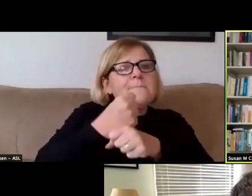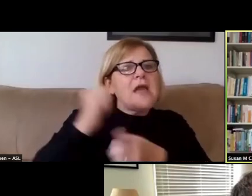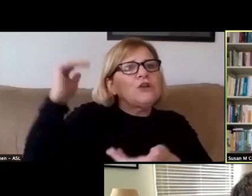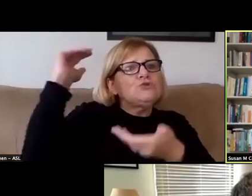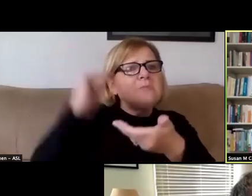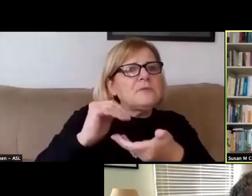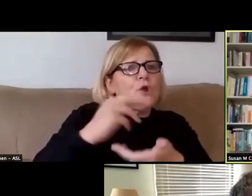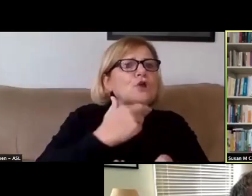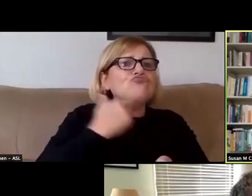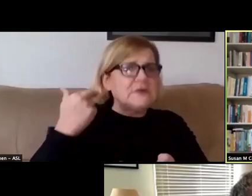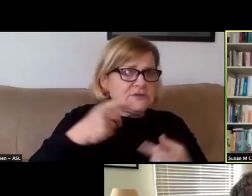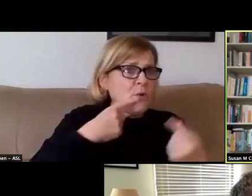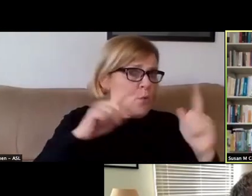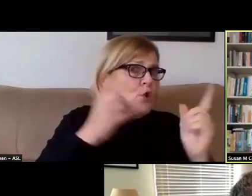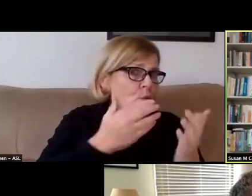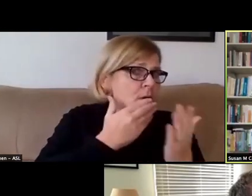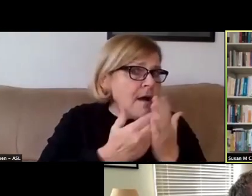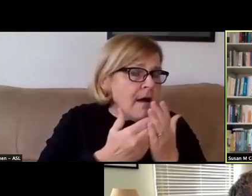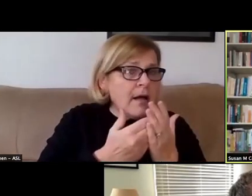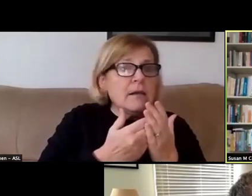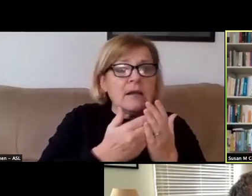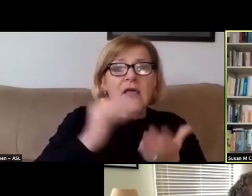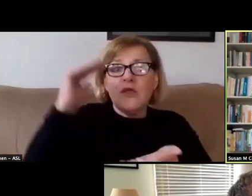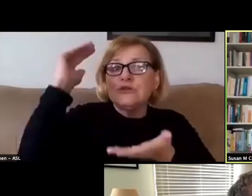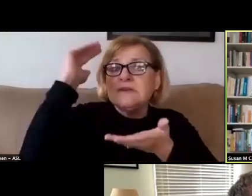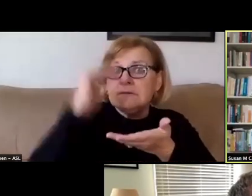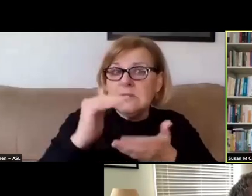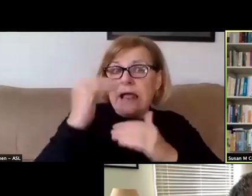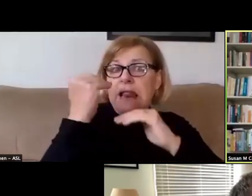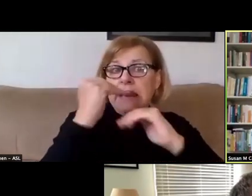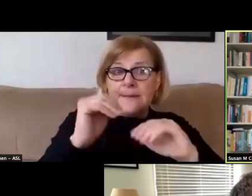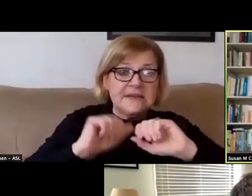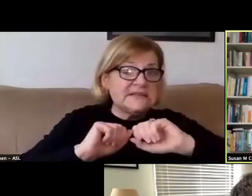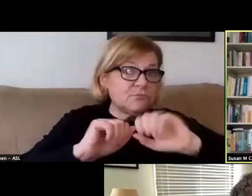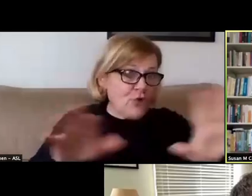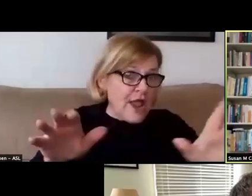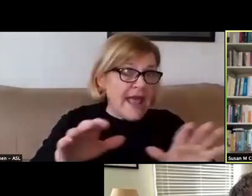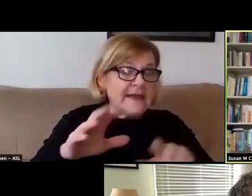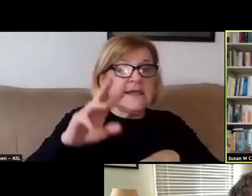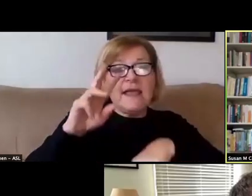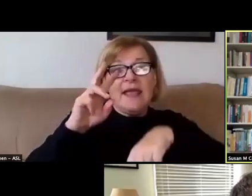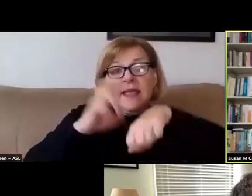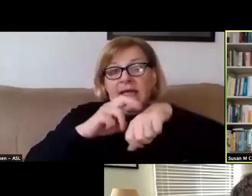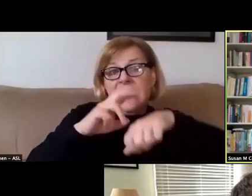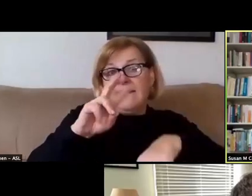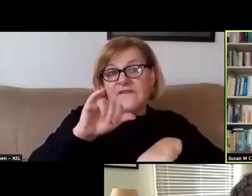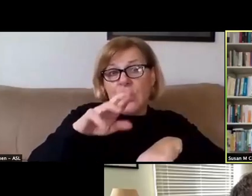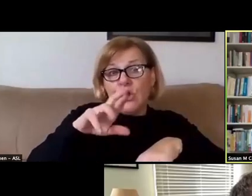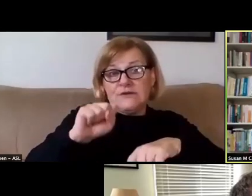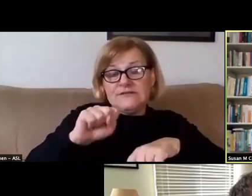have worked well and there's been limited spread and evidence of virus transmission in those classroom settings.